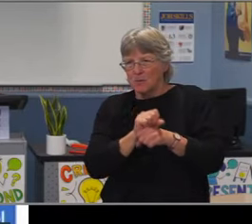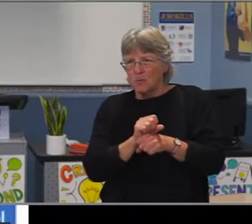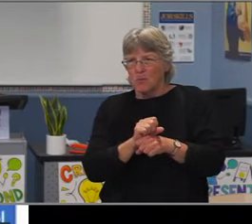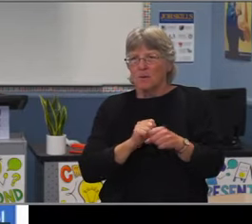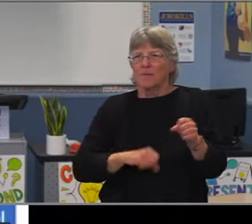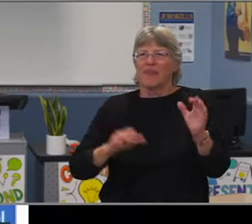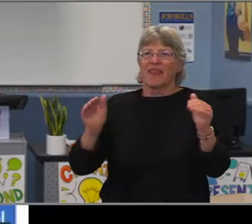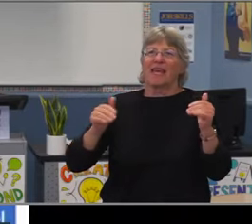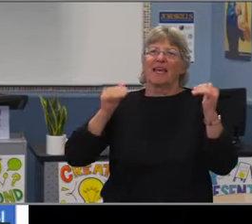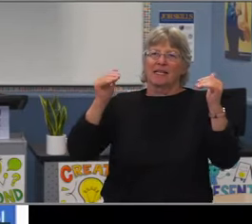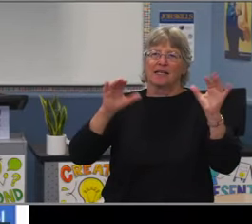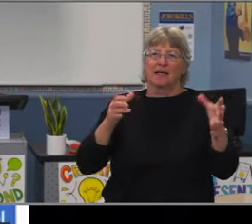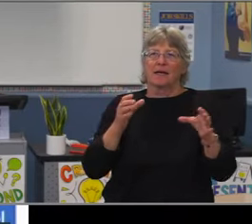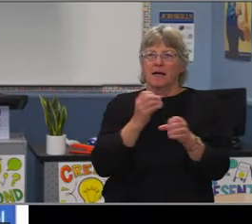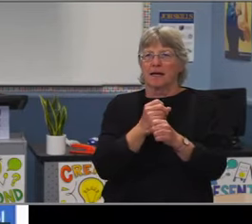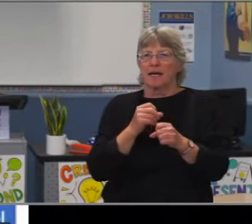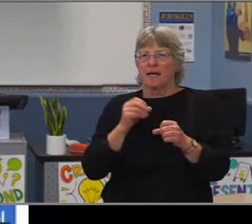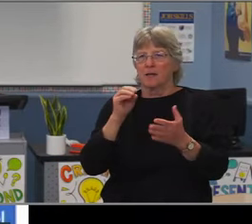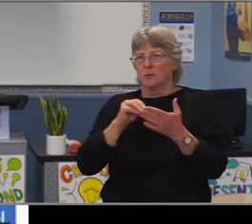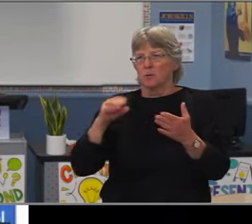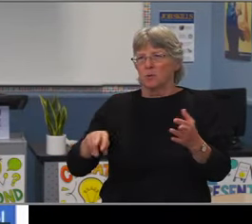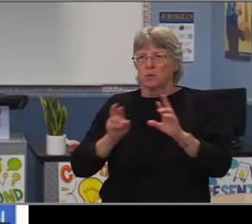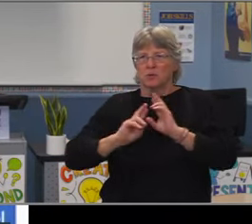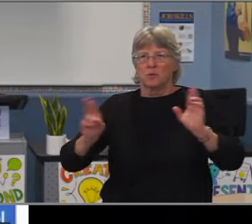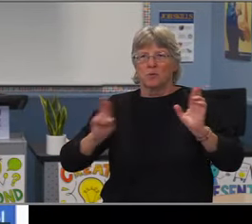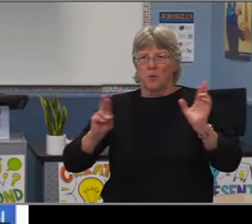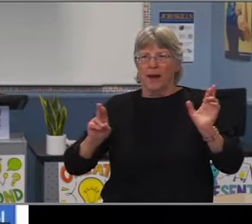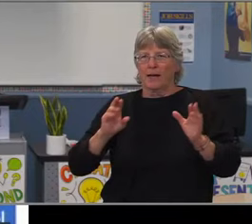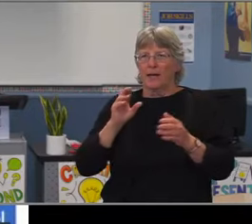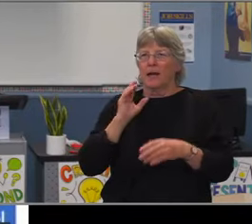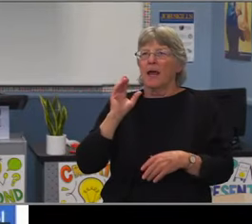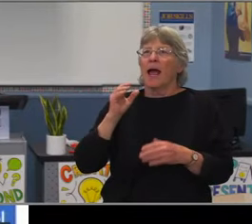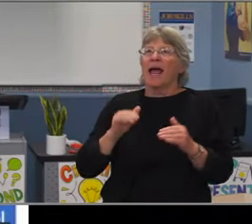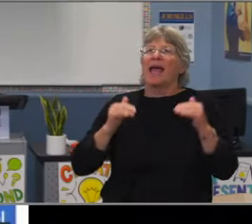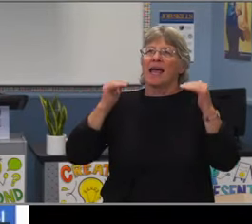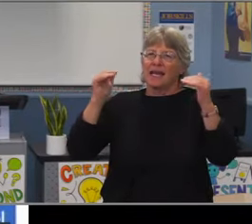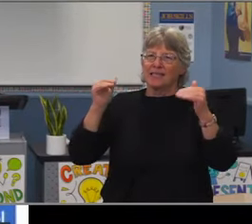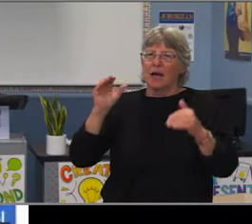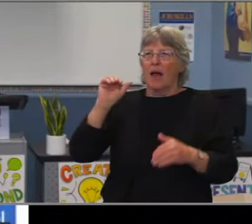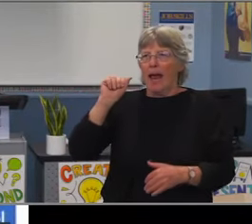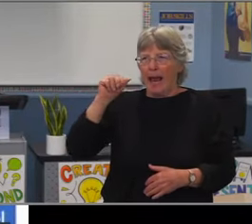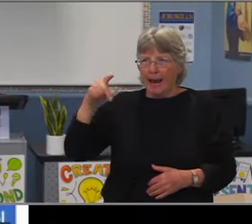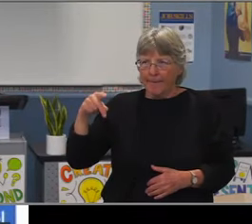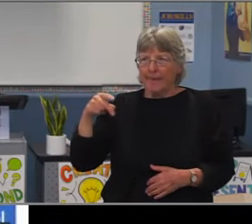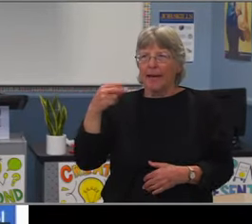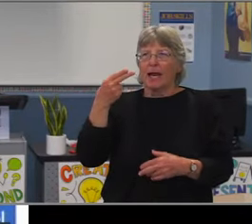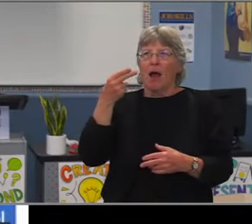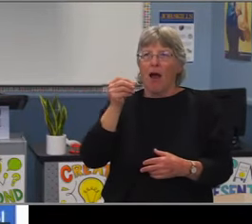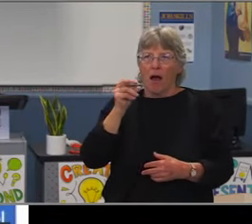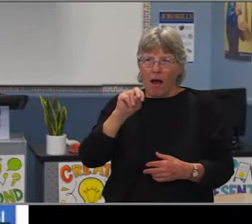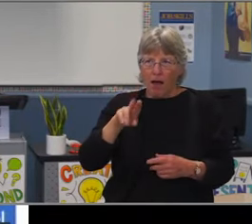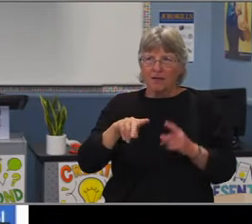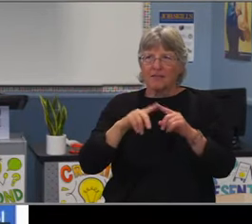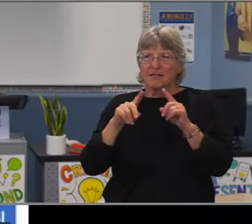The next slide really focuses on the middle school enrollment, and you can see how small really some of our K-8,